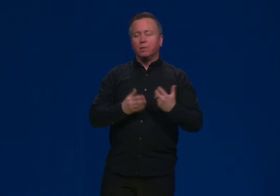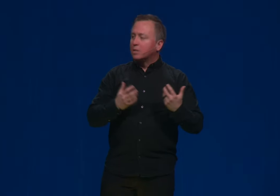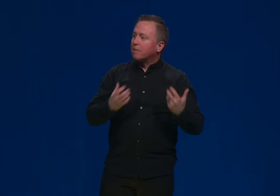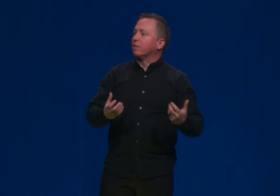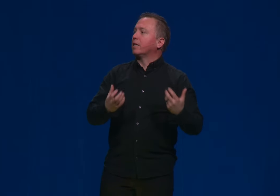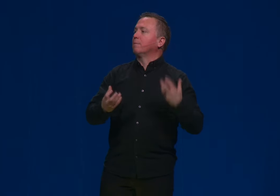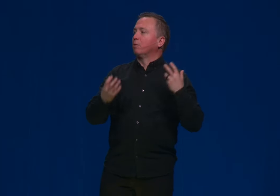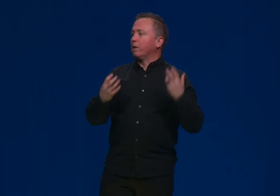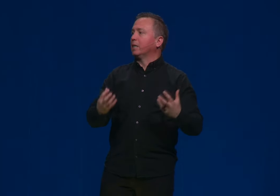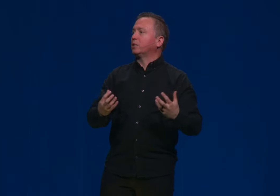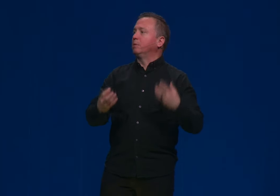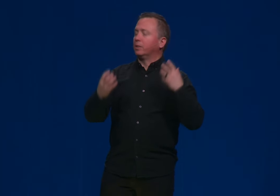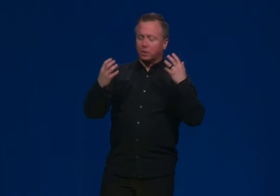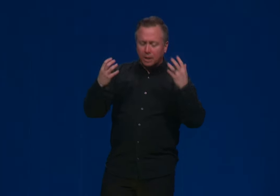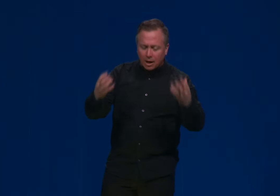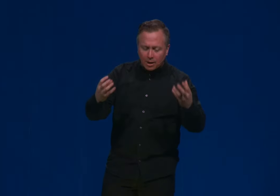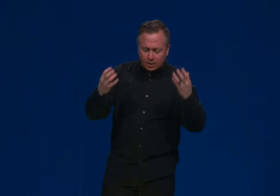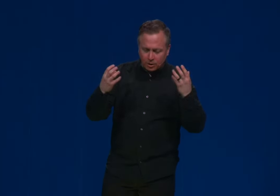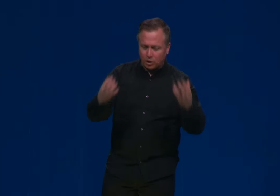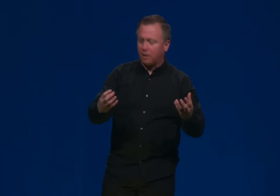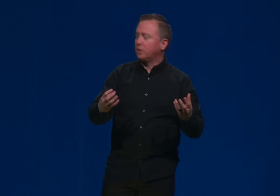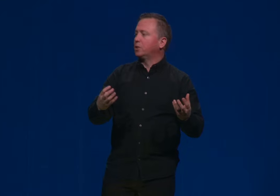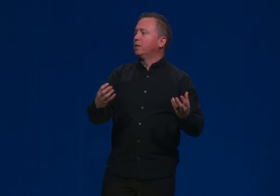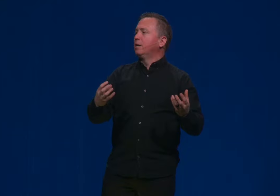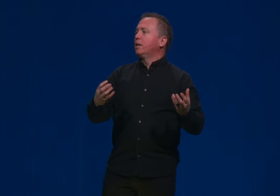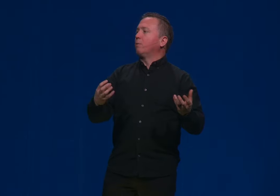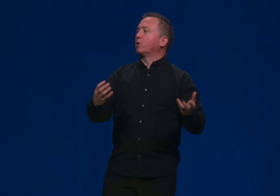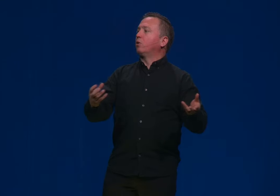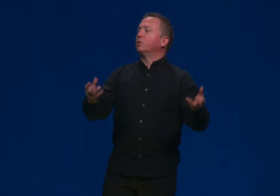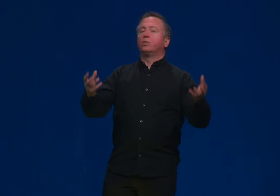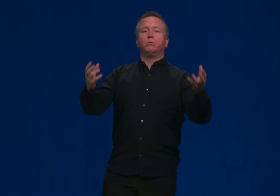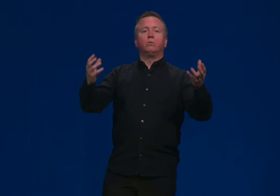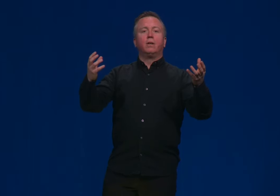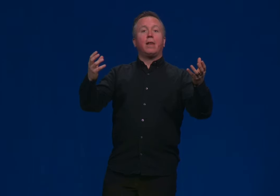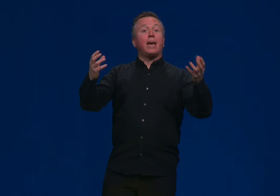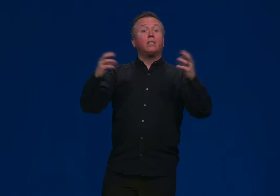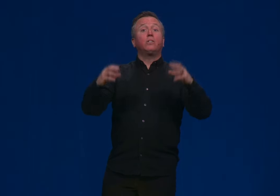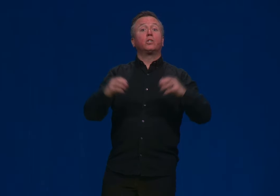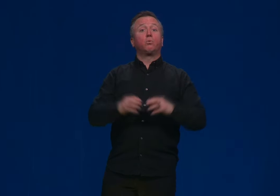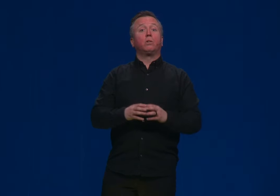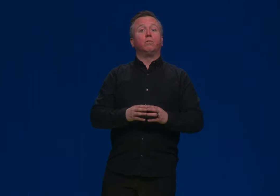for the seventh day, I'm going to rest because God is in charge and we're called to enter this world